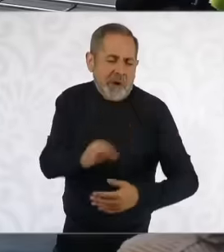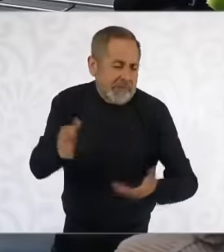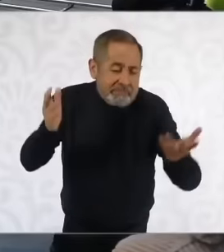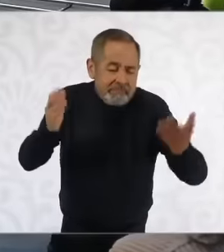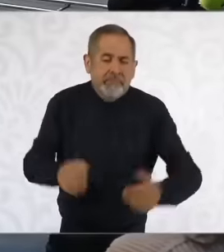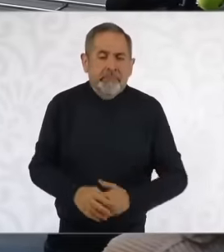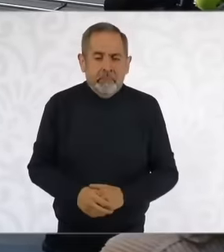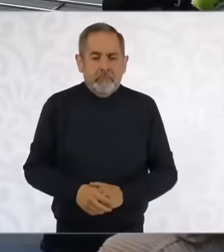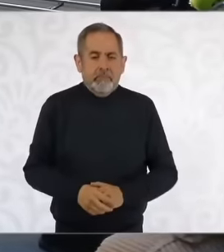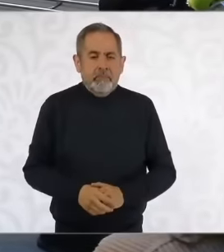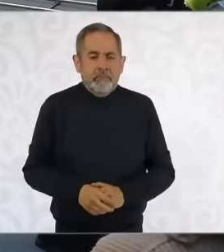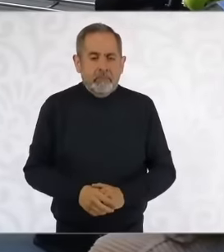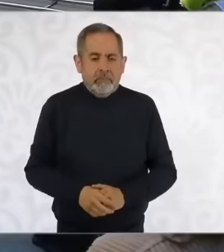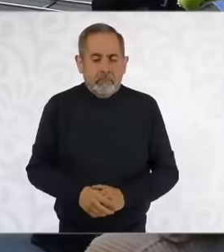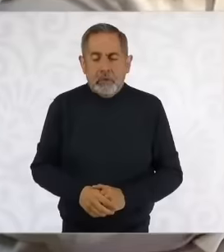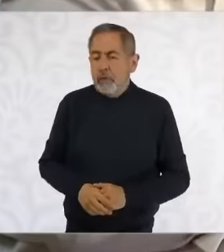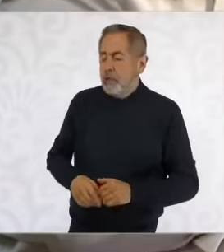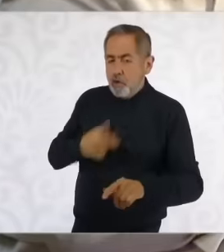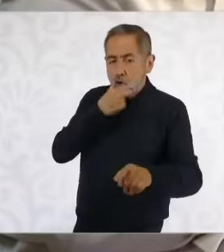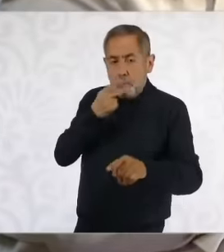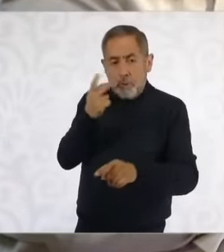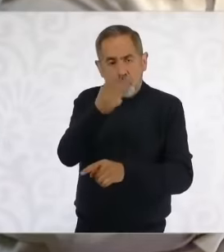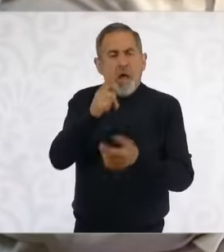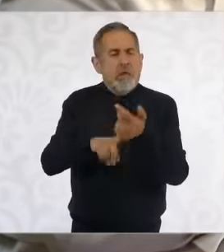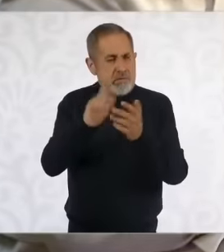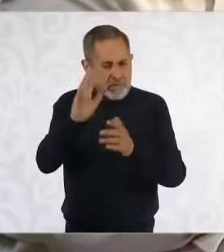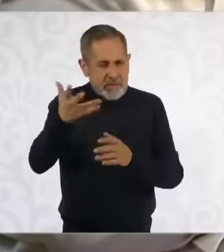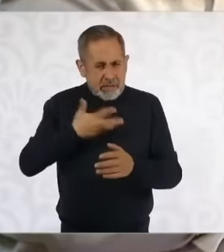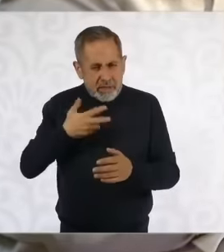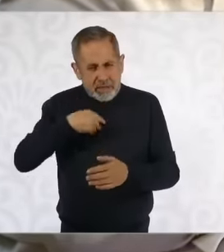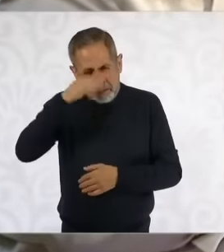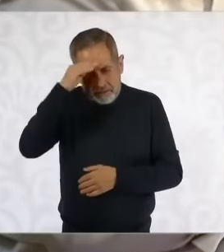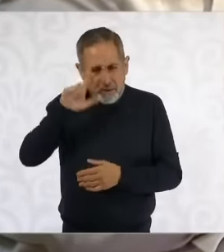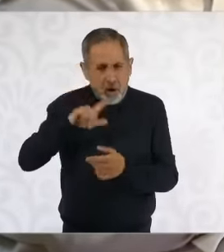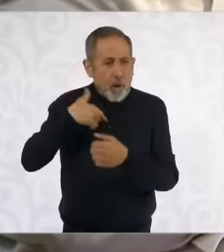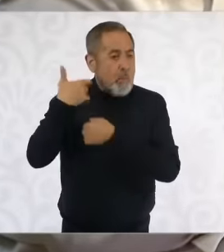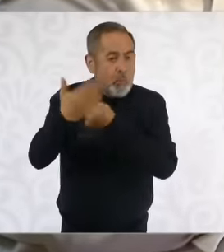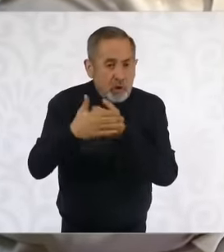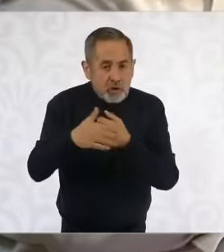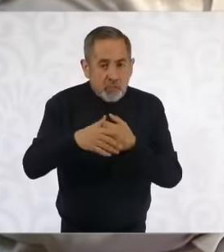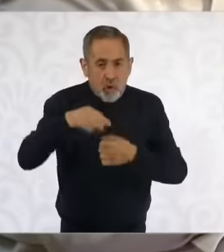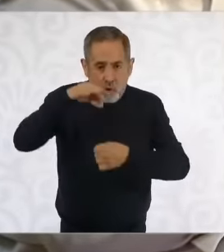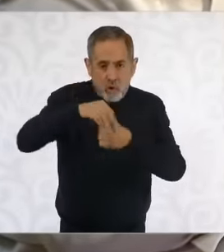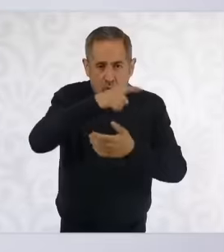they already have a scheme they already have a panorama that the election of judges is true that